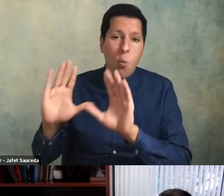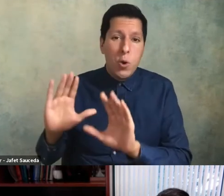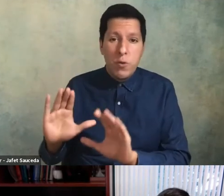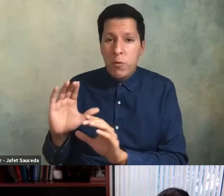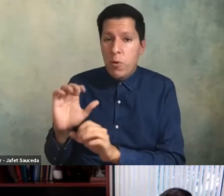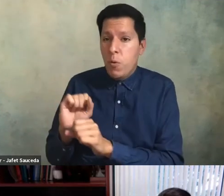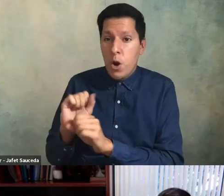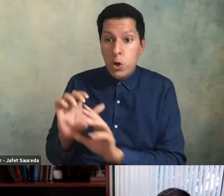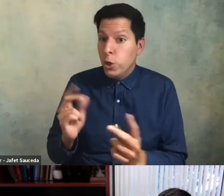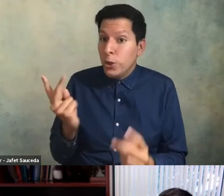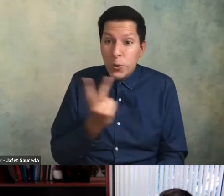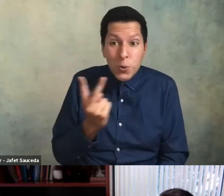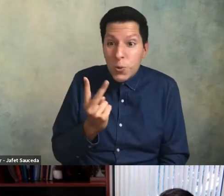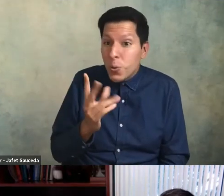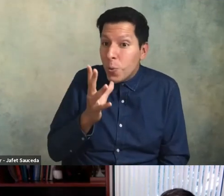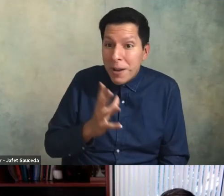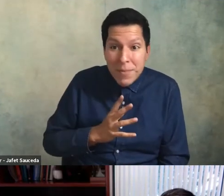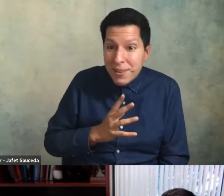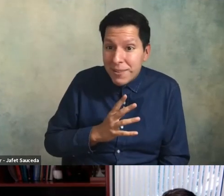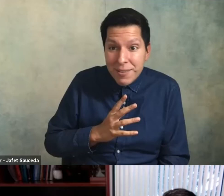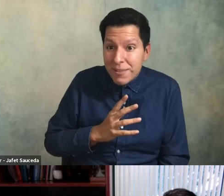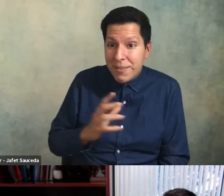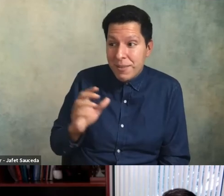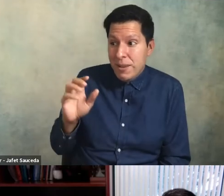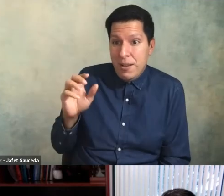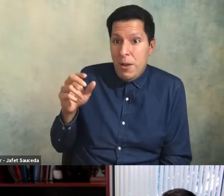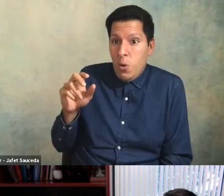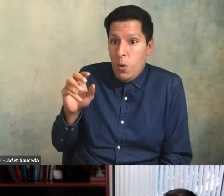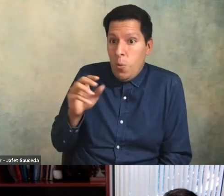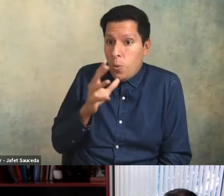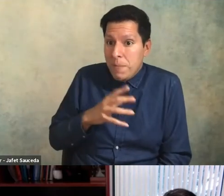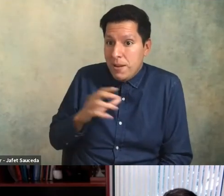women of color here really facilitating these discussions as you talked about women of color